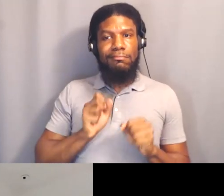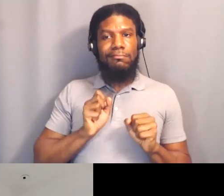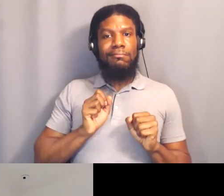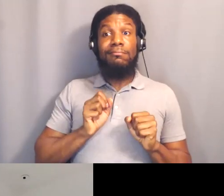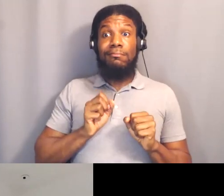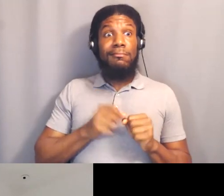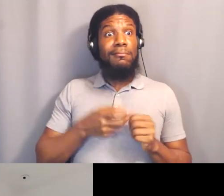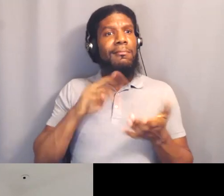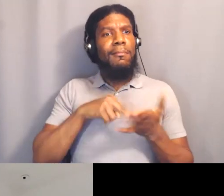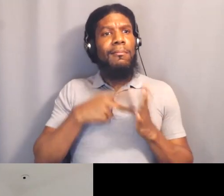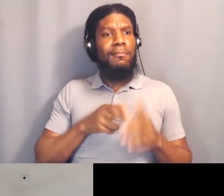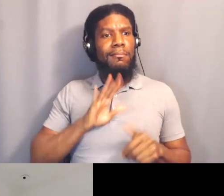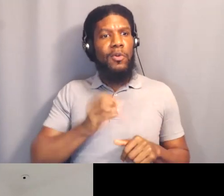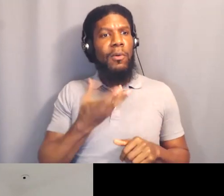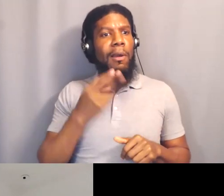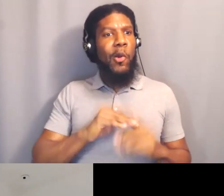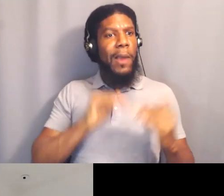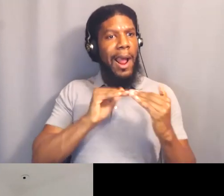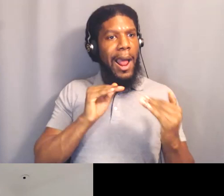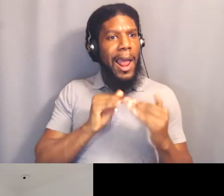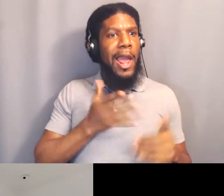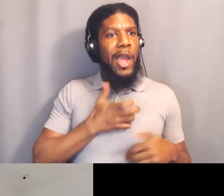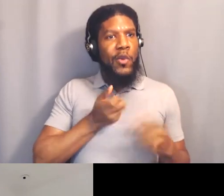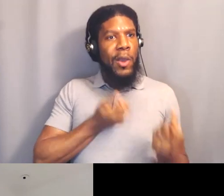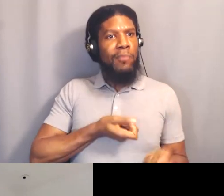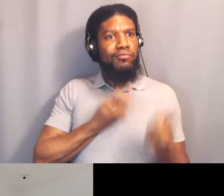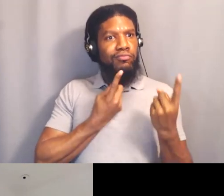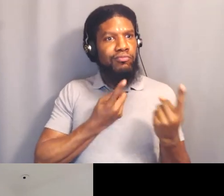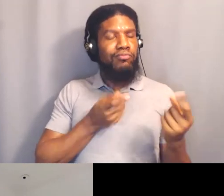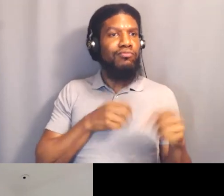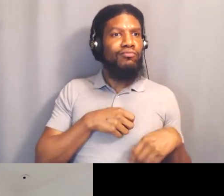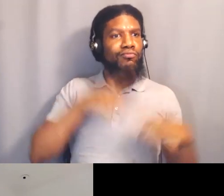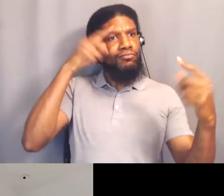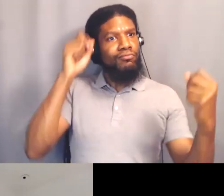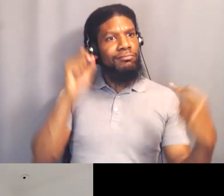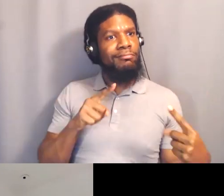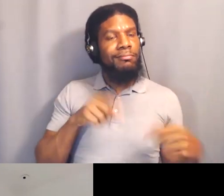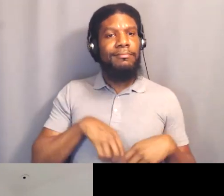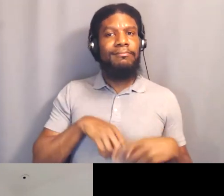who you wanna get along with, or your neighbor, or your own family,